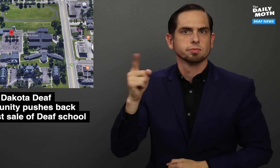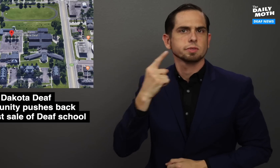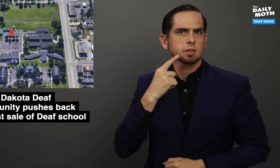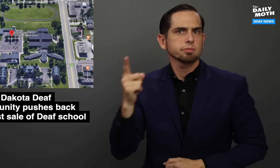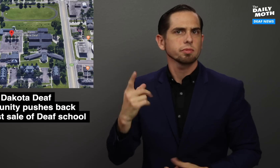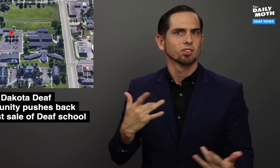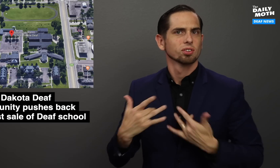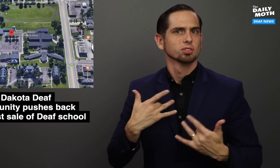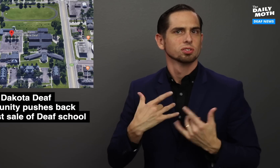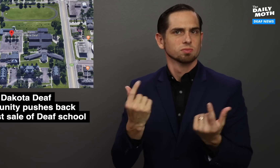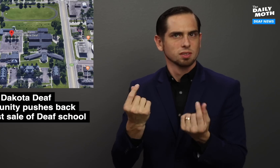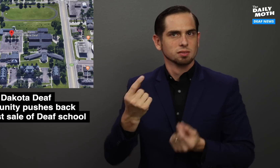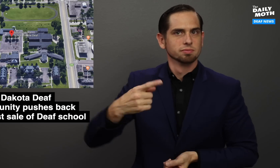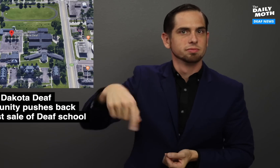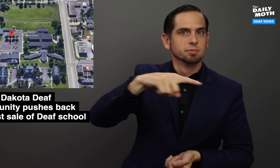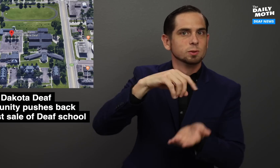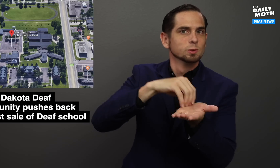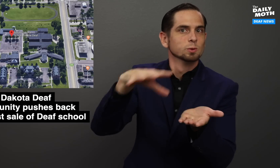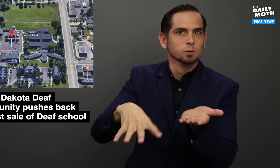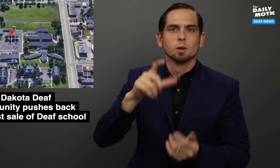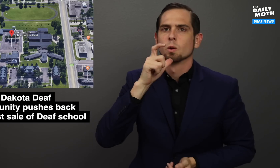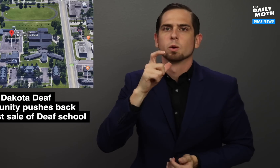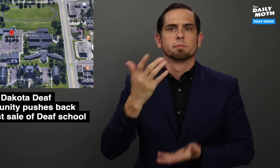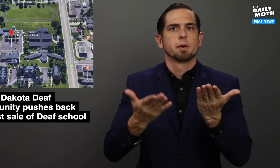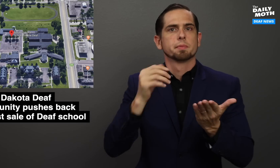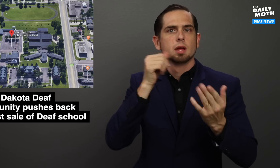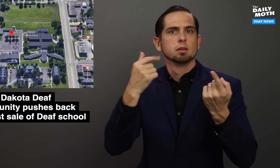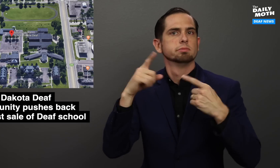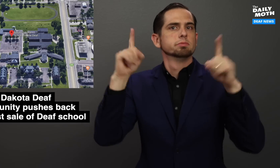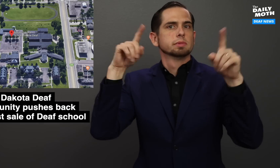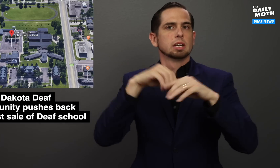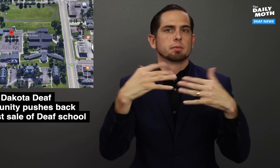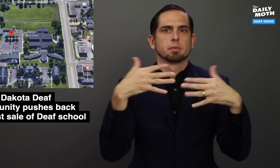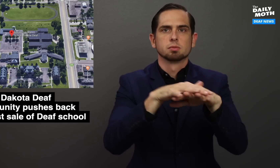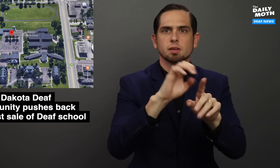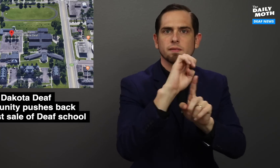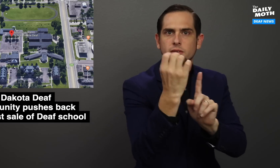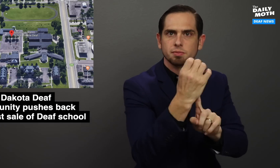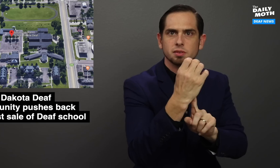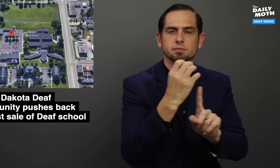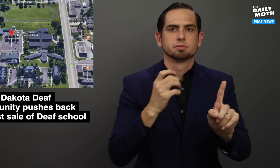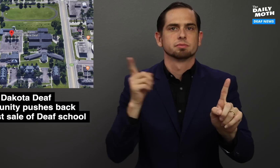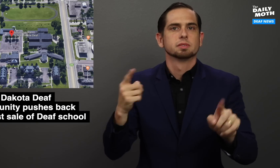said he was concerned about students who might not succeed in a mainstreamed environment.